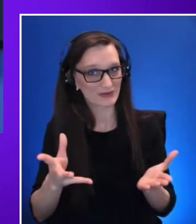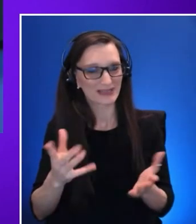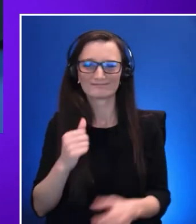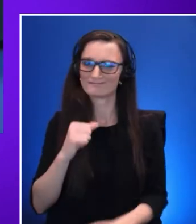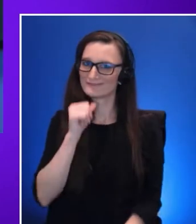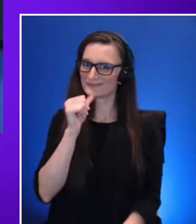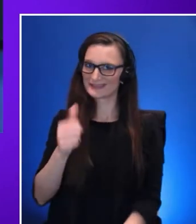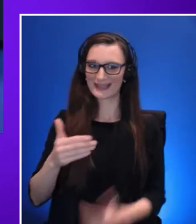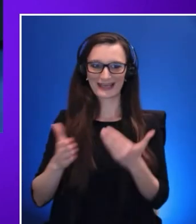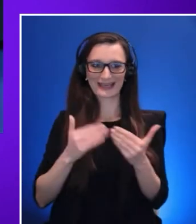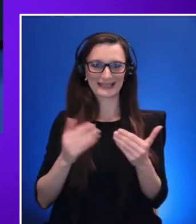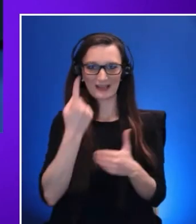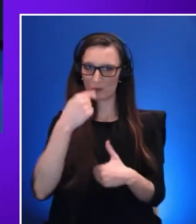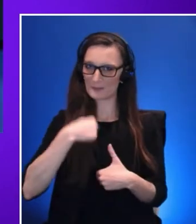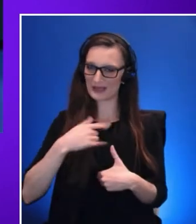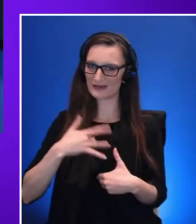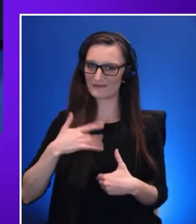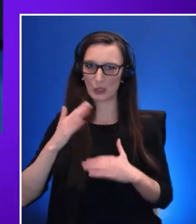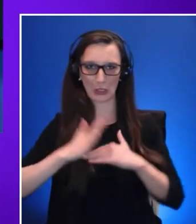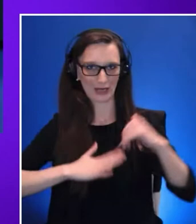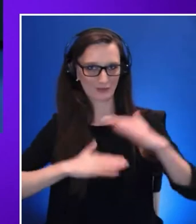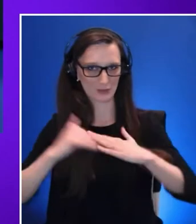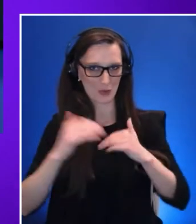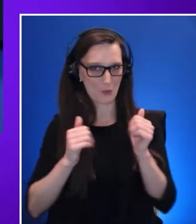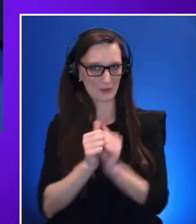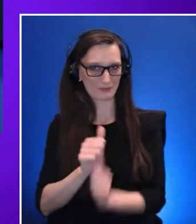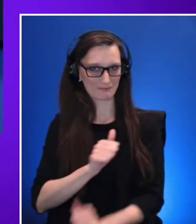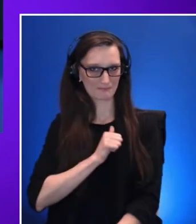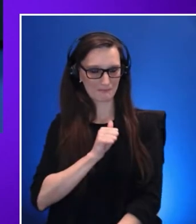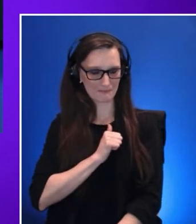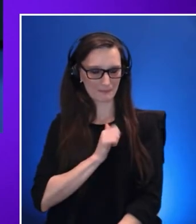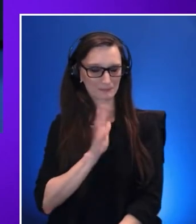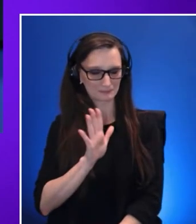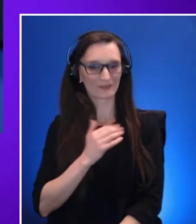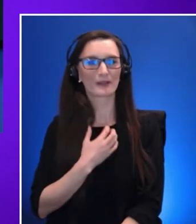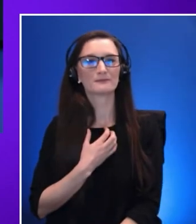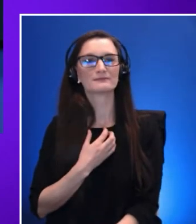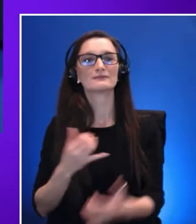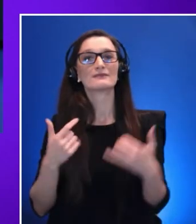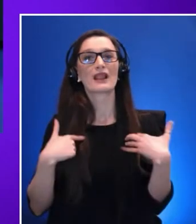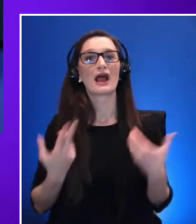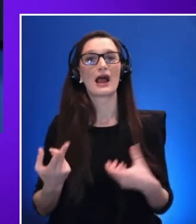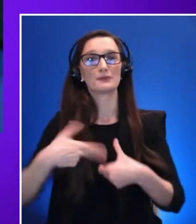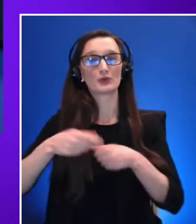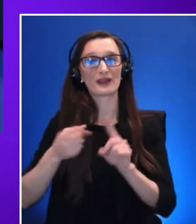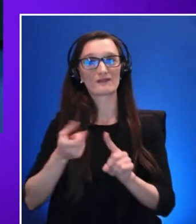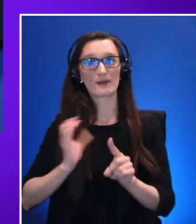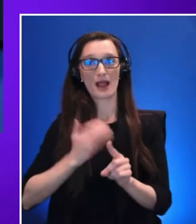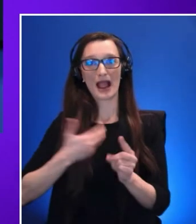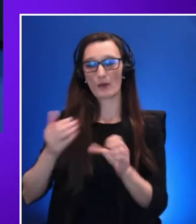with it. I am joining from our accessibility center here in Spain, with some assistive